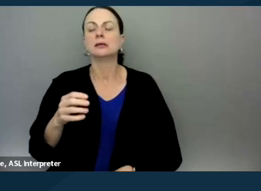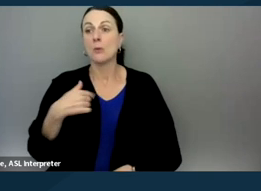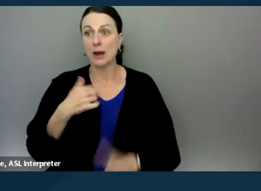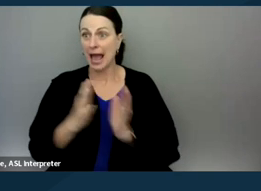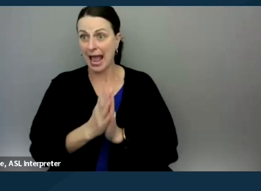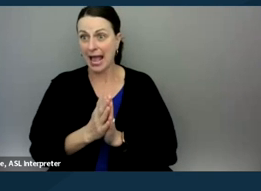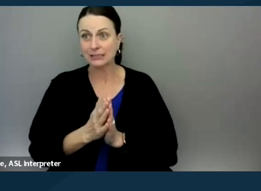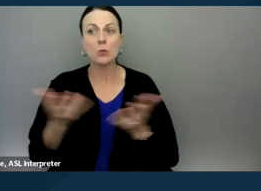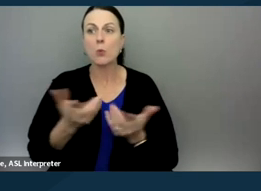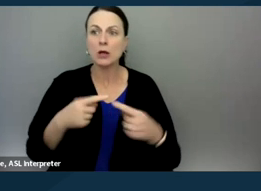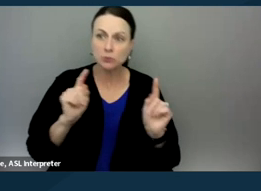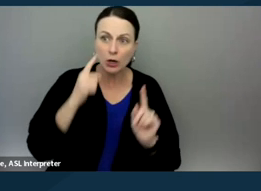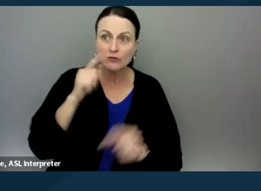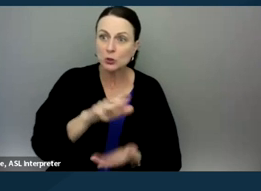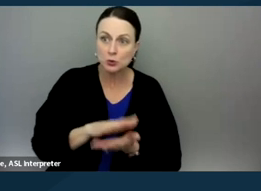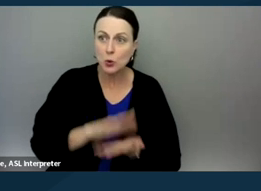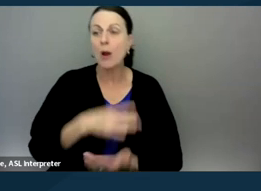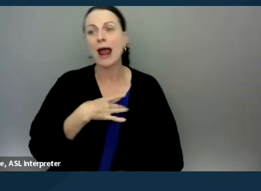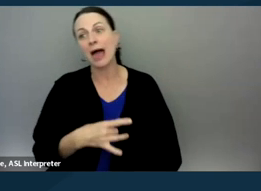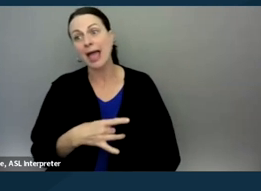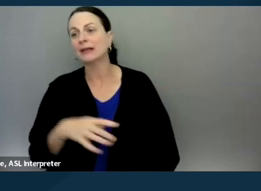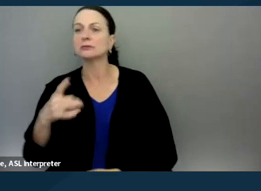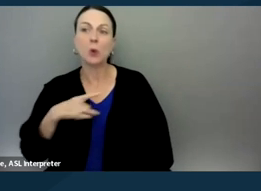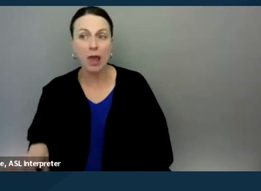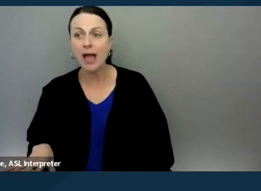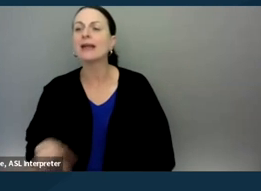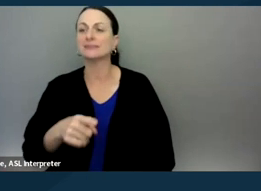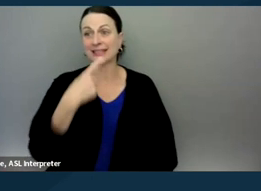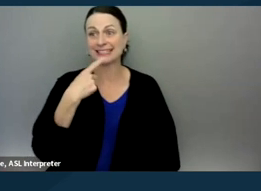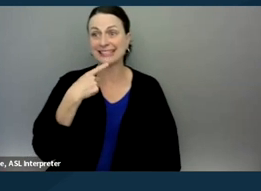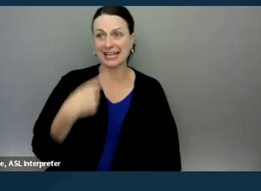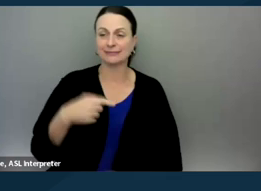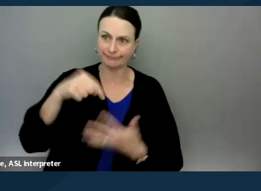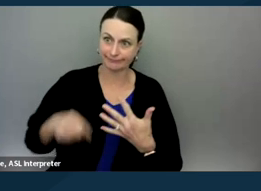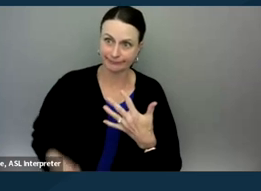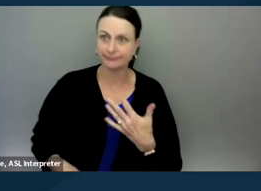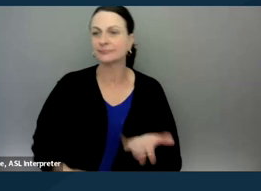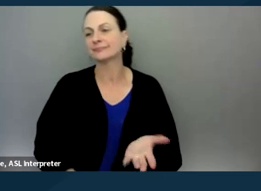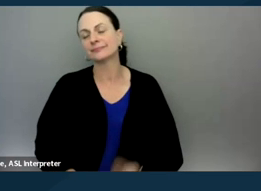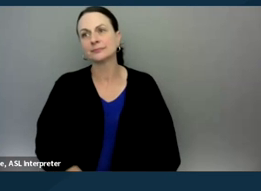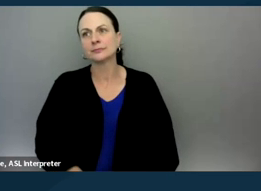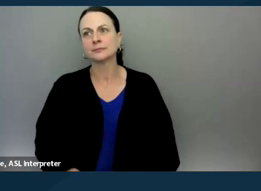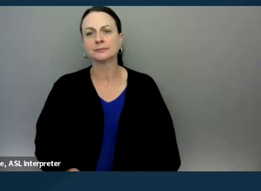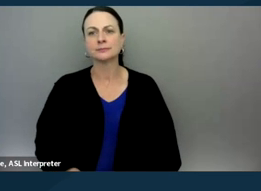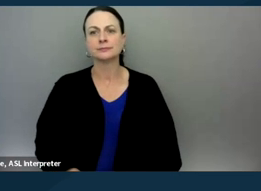what's working for you about school? What do you like and what don't you like? Here's what they said and here's the places where I think